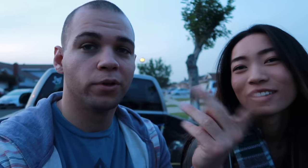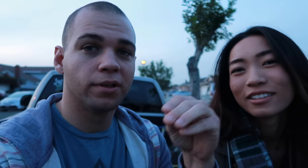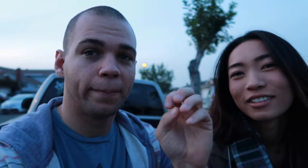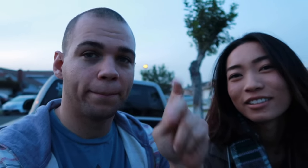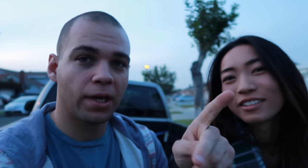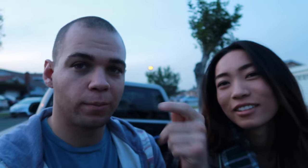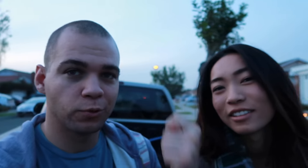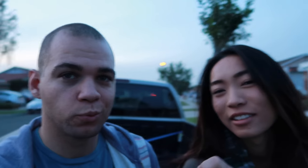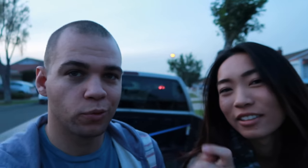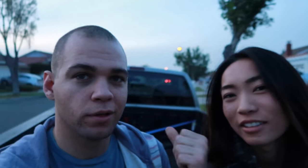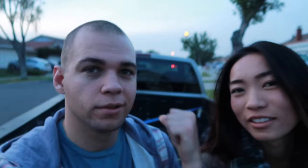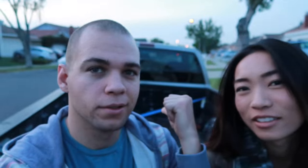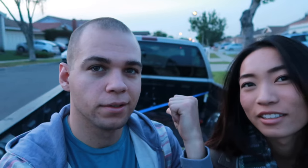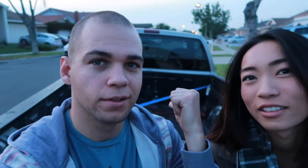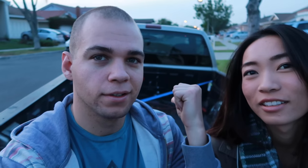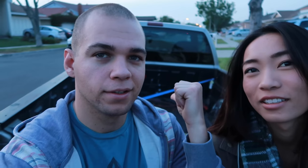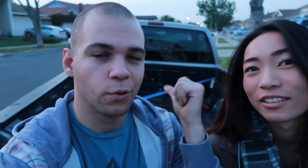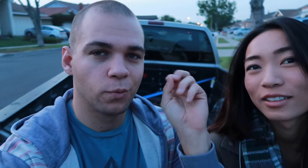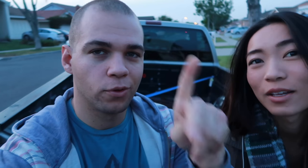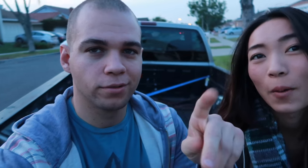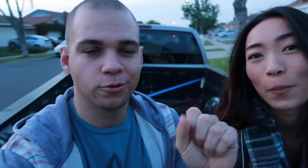we're in the back of my truck ok so